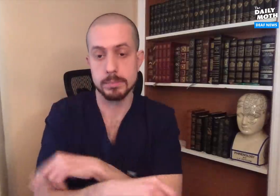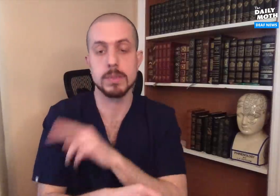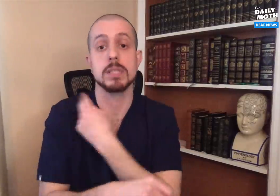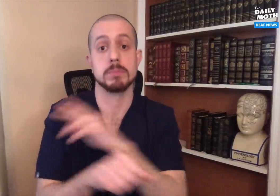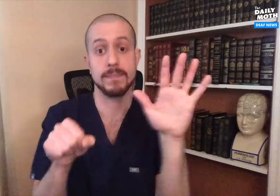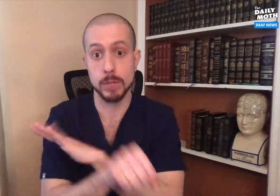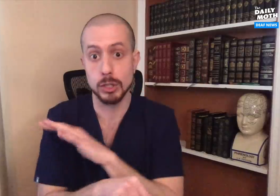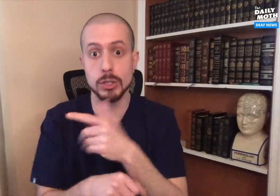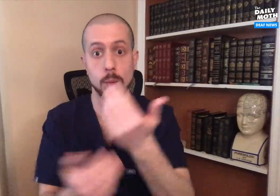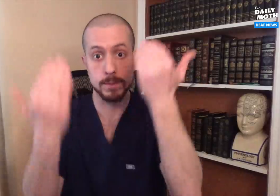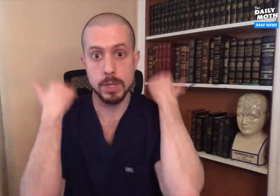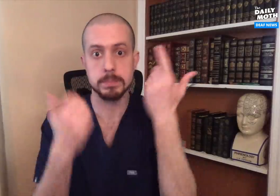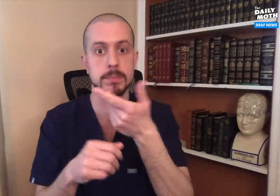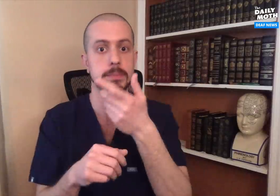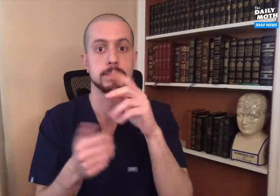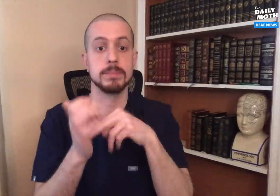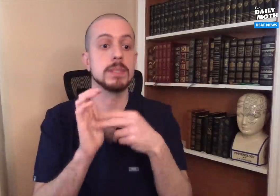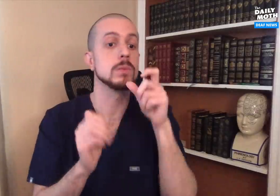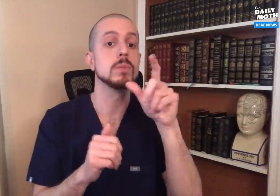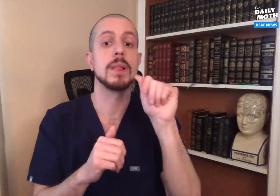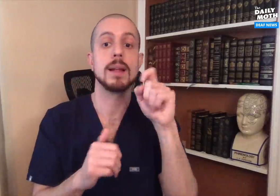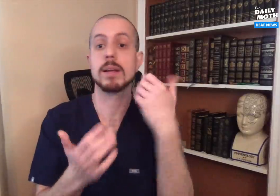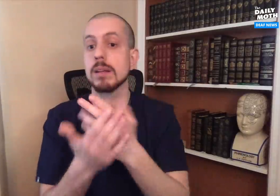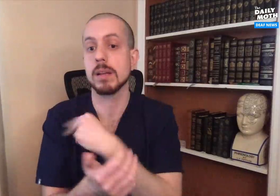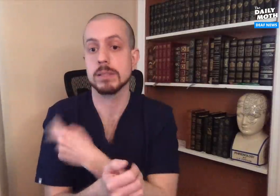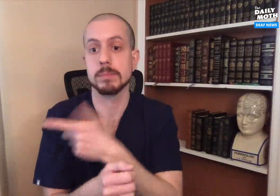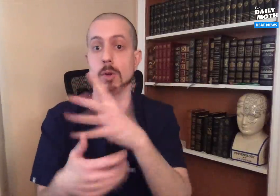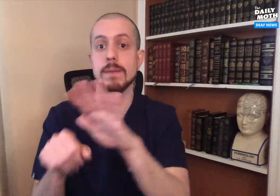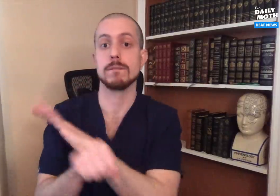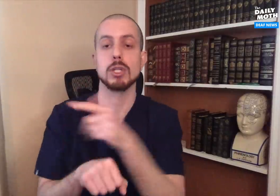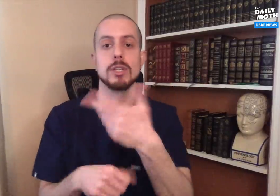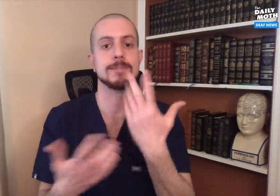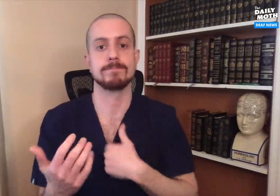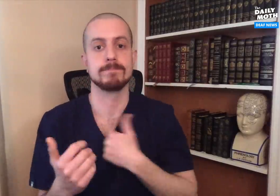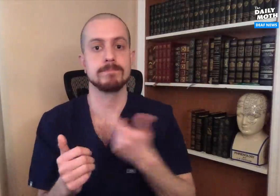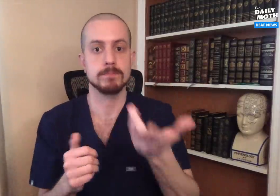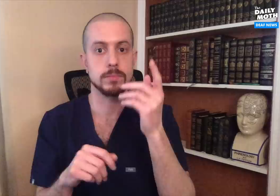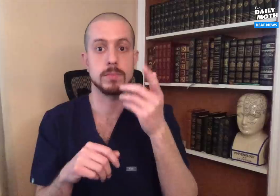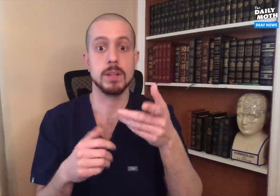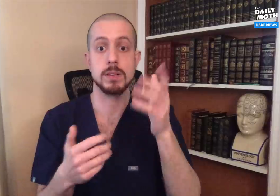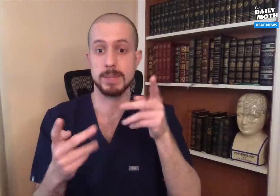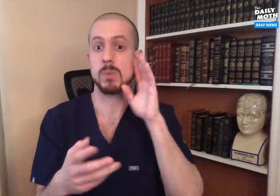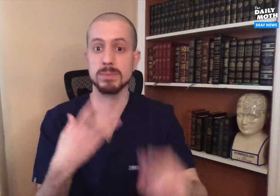the hospitals would become full and overwhelmed. It means that late arrivals to hospitals would be turned away.